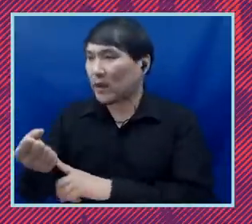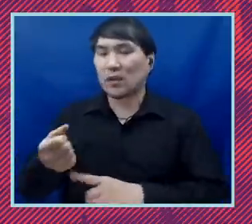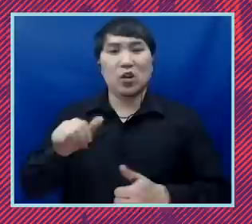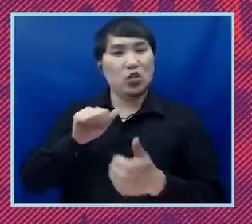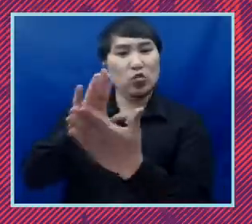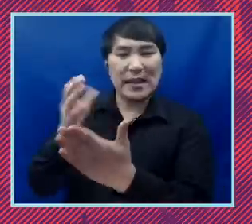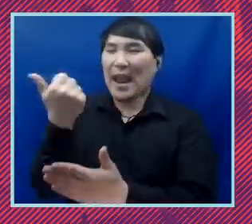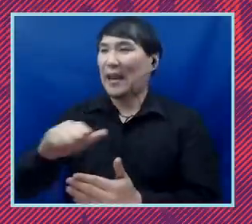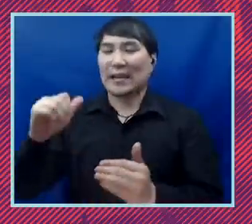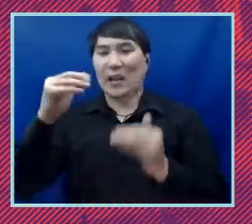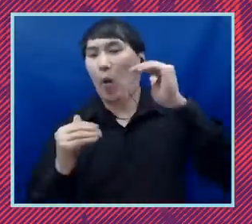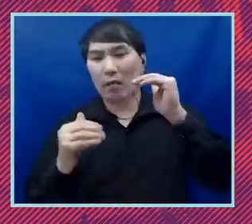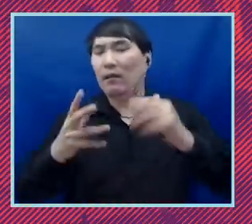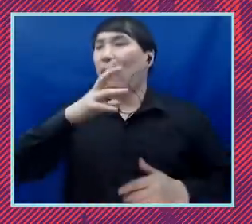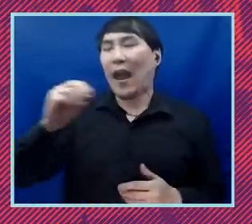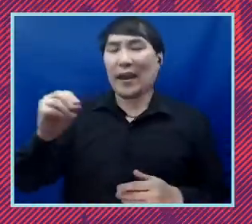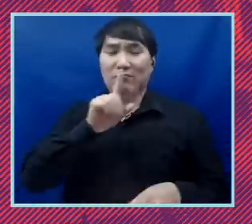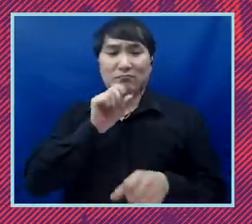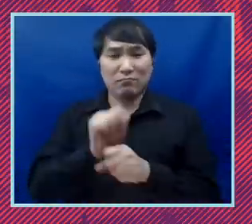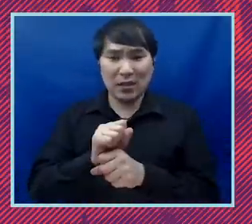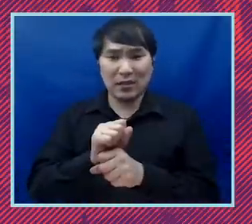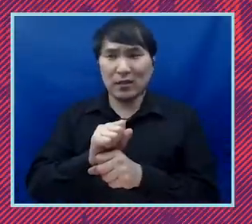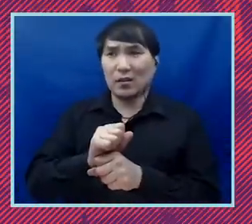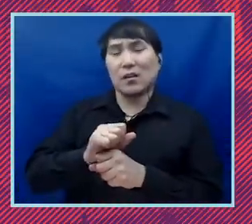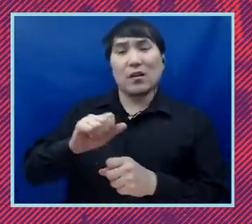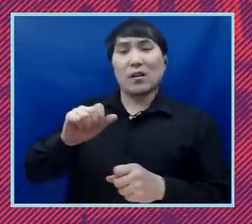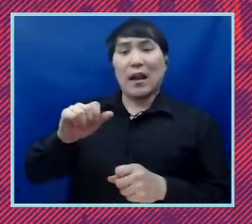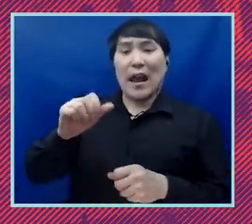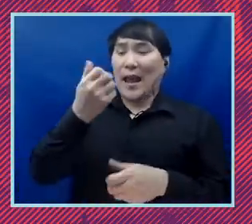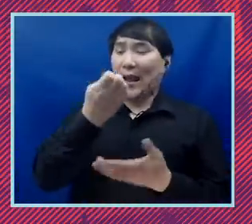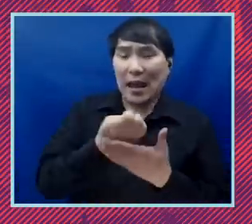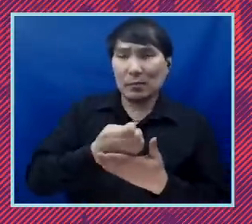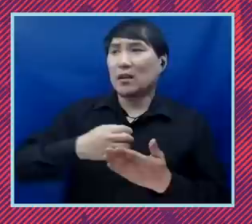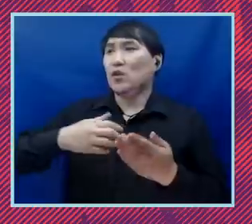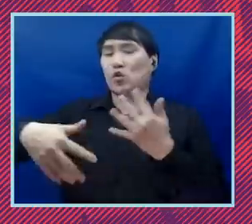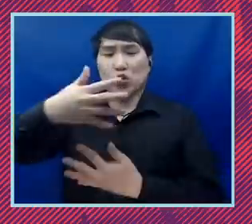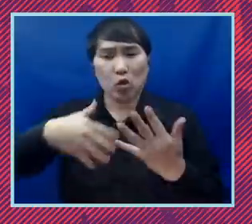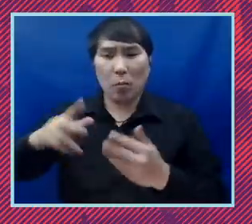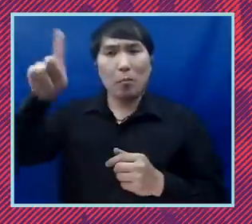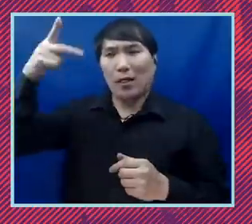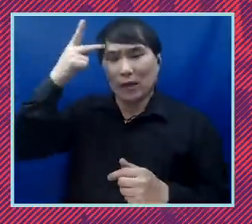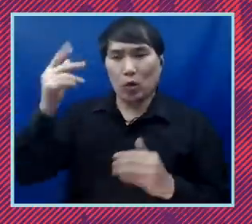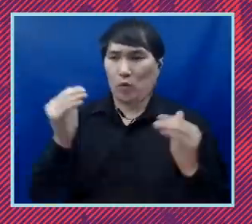and really prioritizing political, social and economic equality. And as you said, like the ACLU